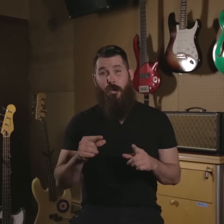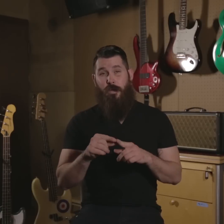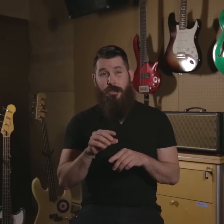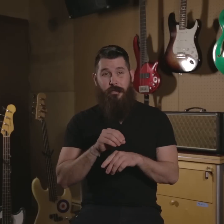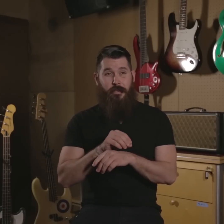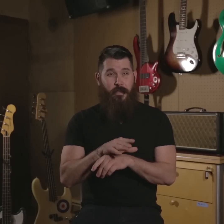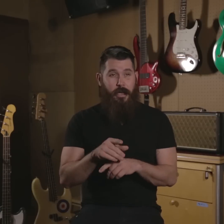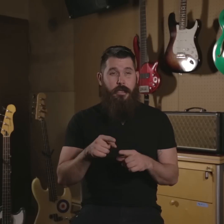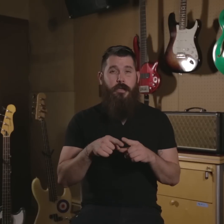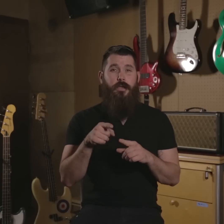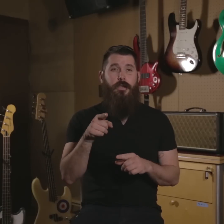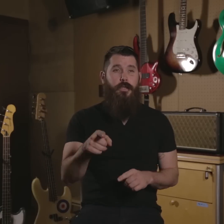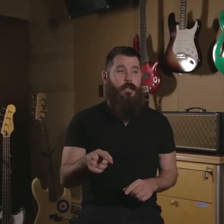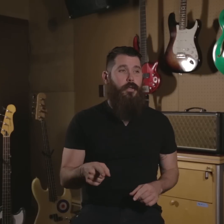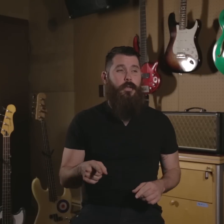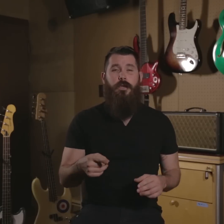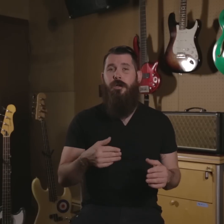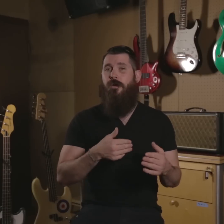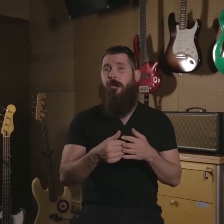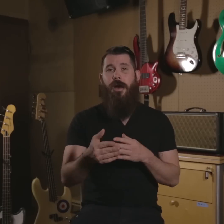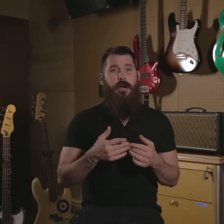My words of advice to you, no matter